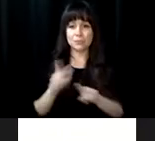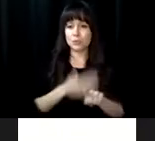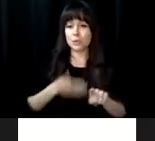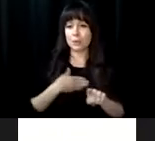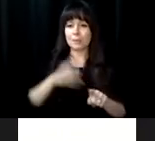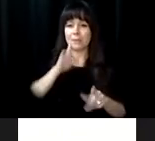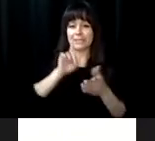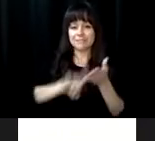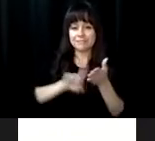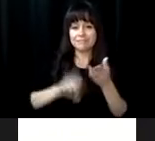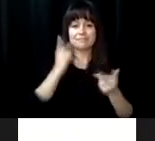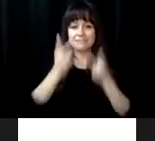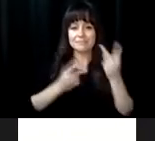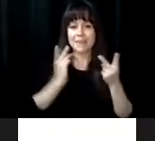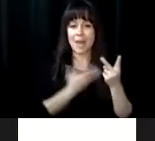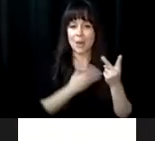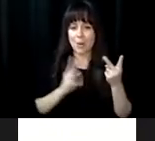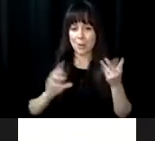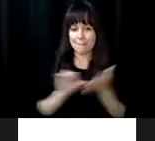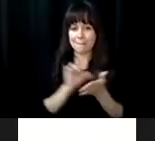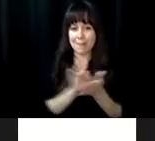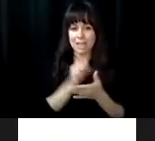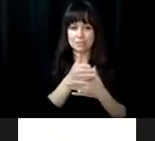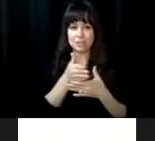rehabilitation technology program. Also, be sure to visit our